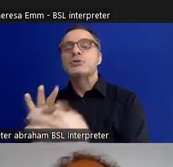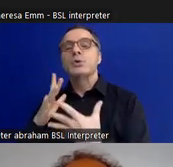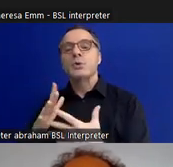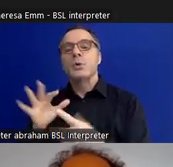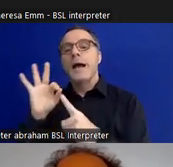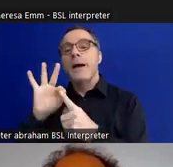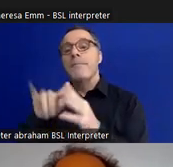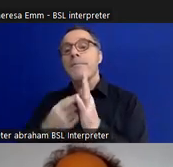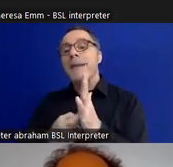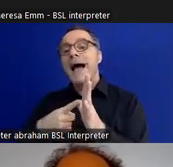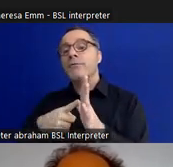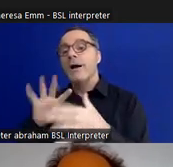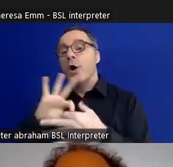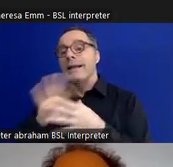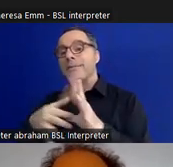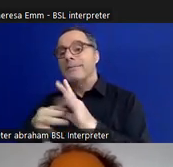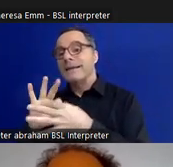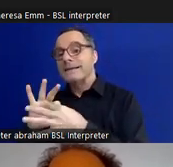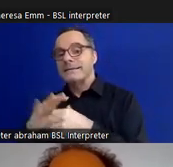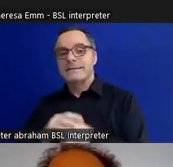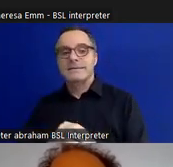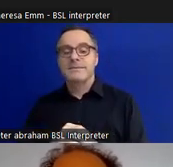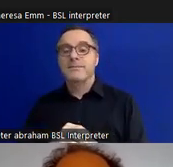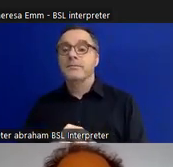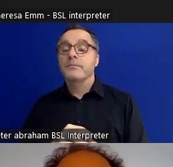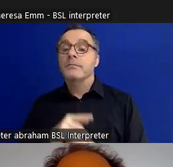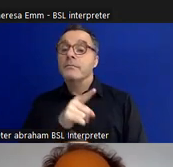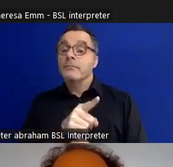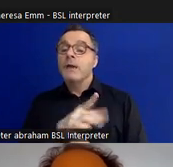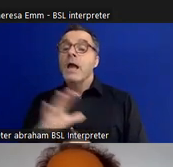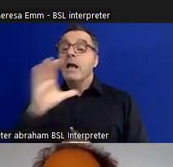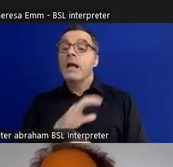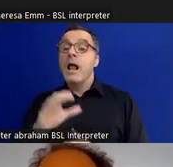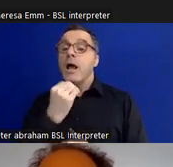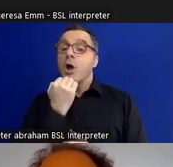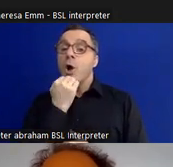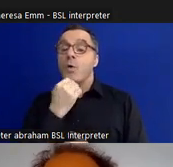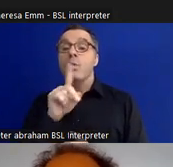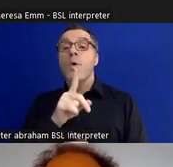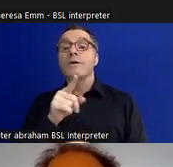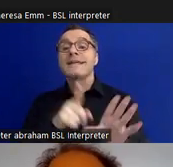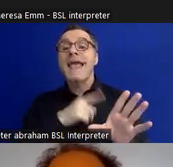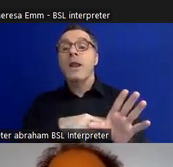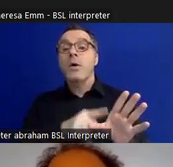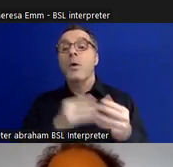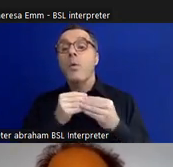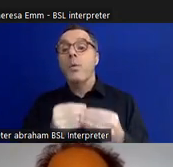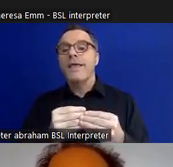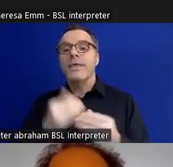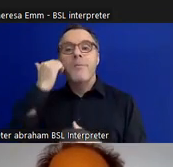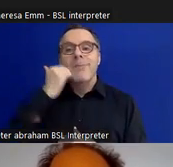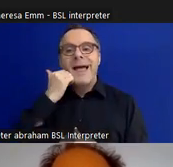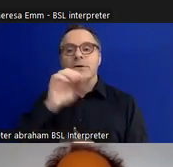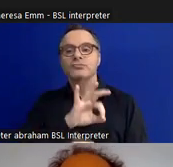but brave' was colour-coded in yellow, like a lemony-yellow with black to contrast with it.